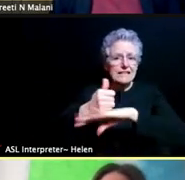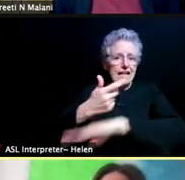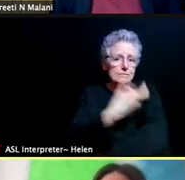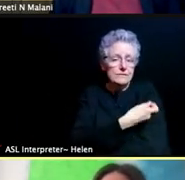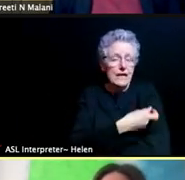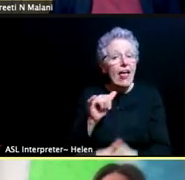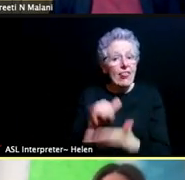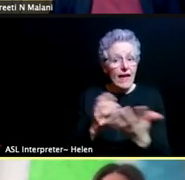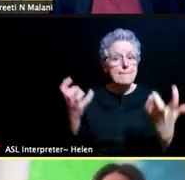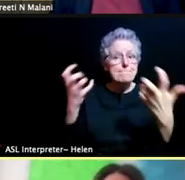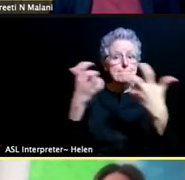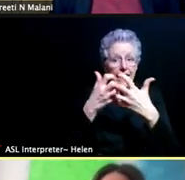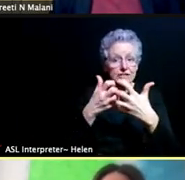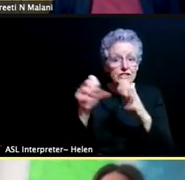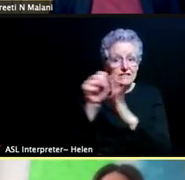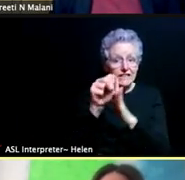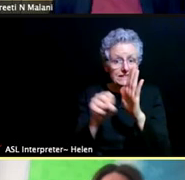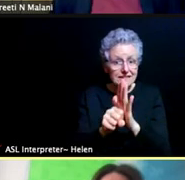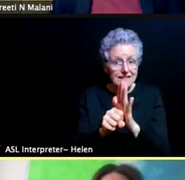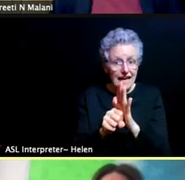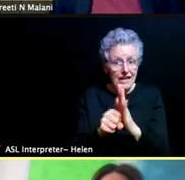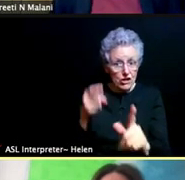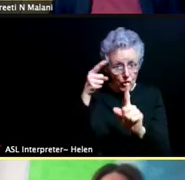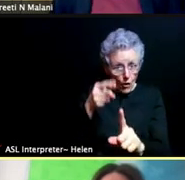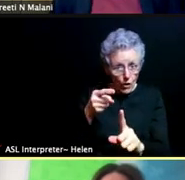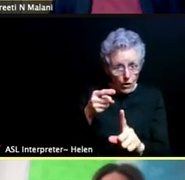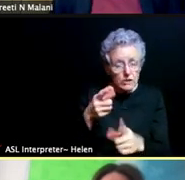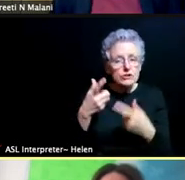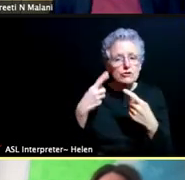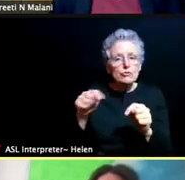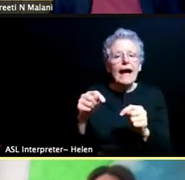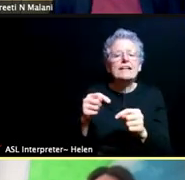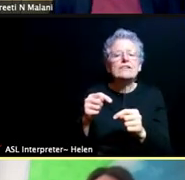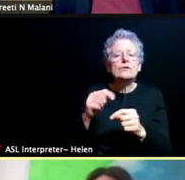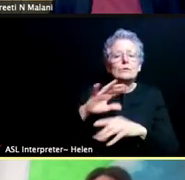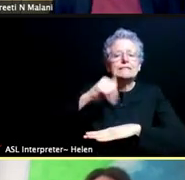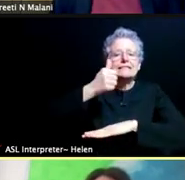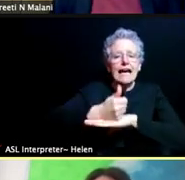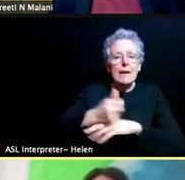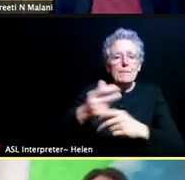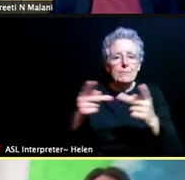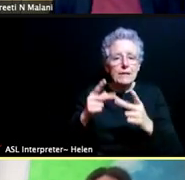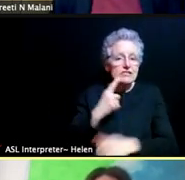to get vaccine within 20 minutes of every Michigander. So instead of these just central mass sites,